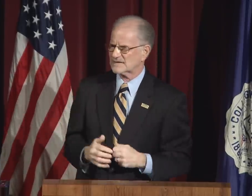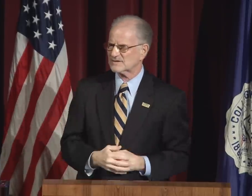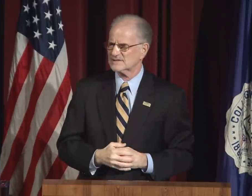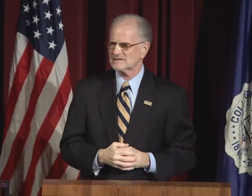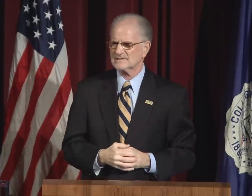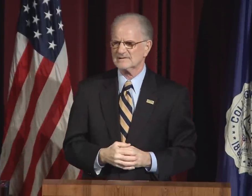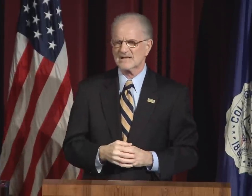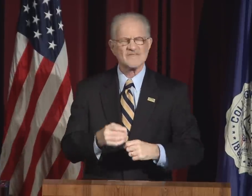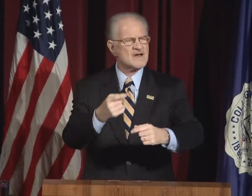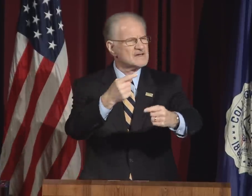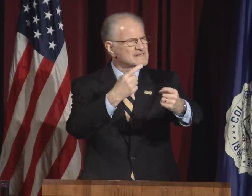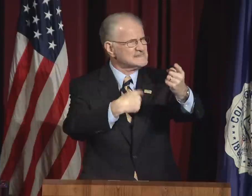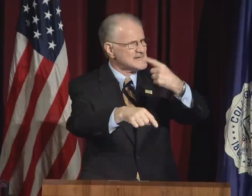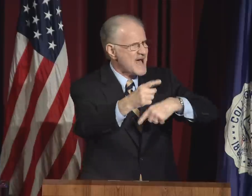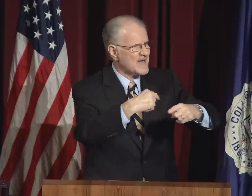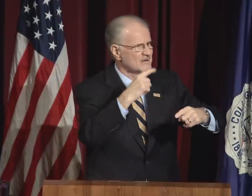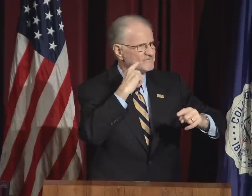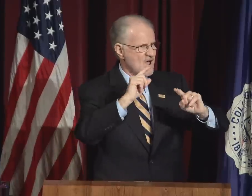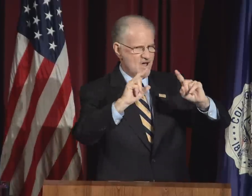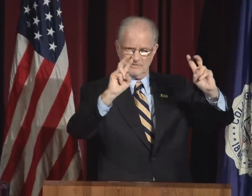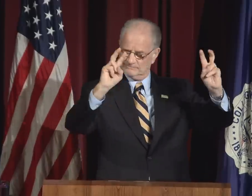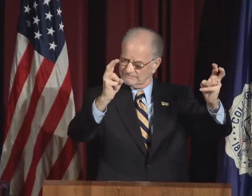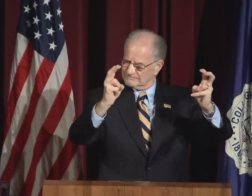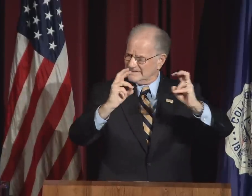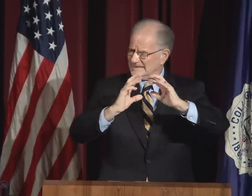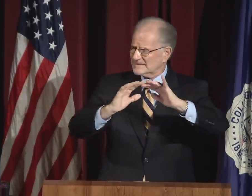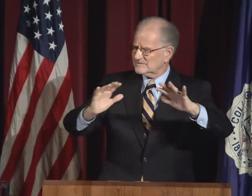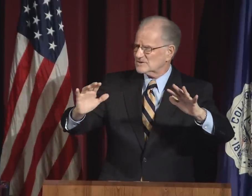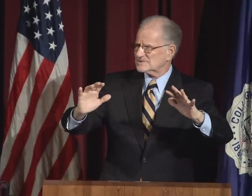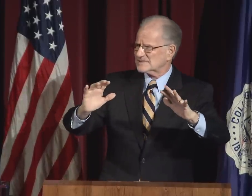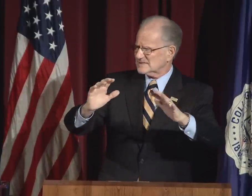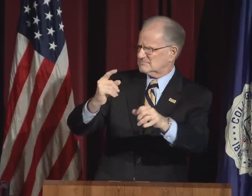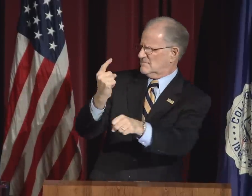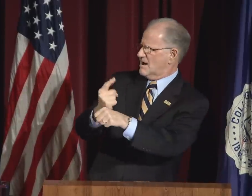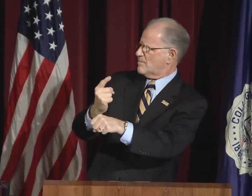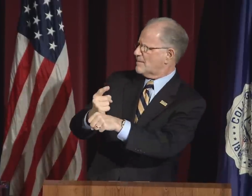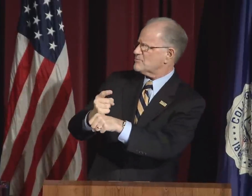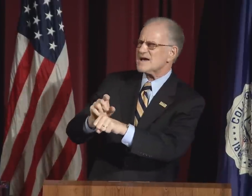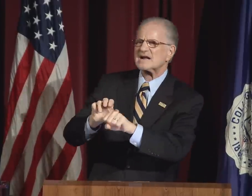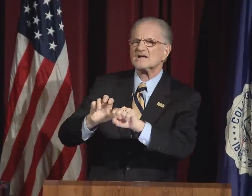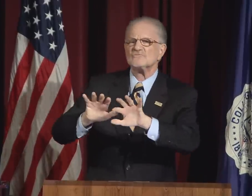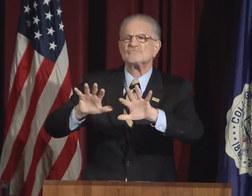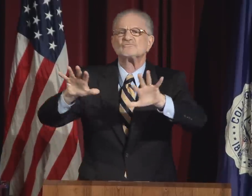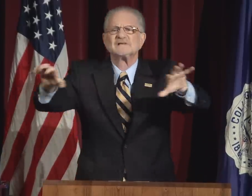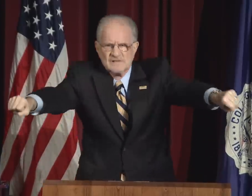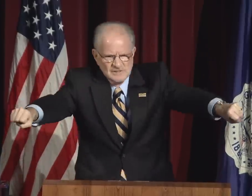but words which in ASL are very complementary.